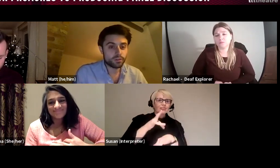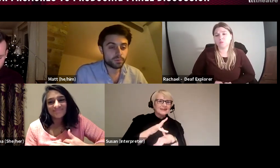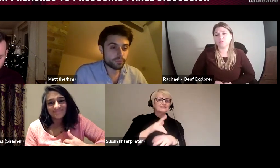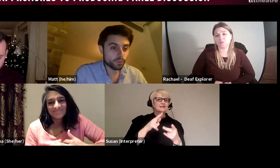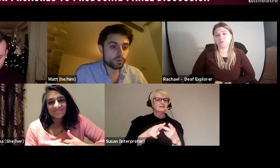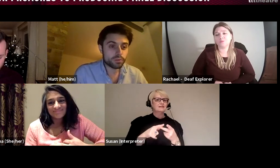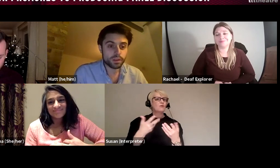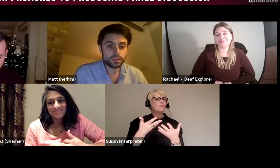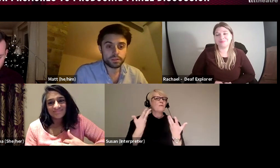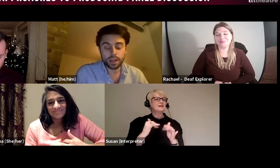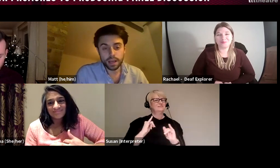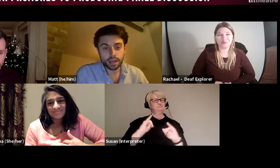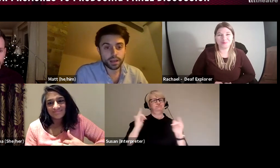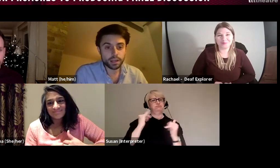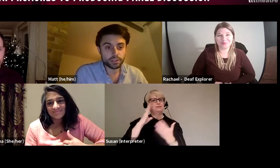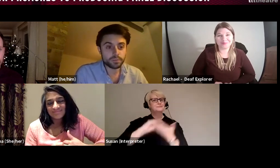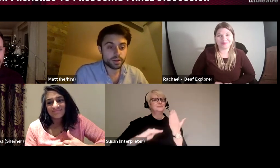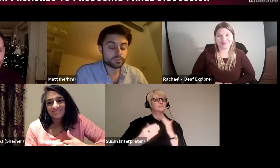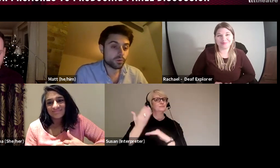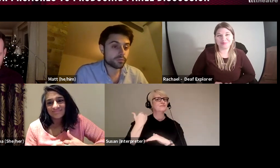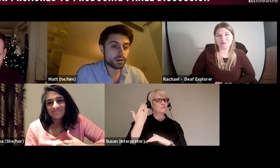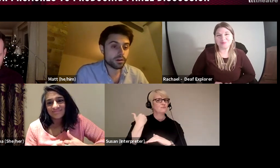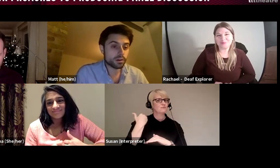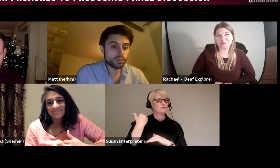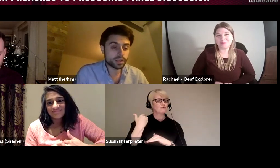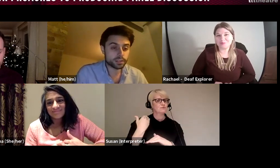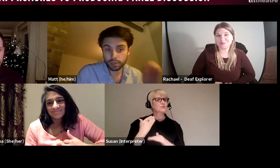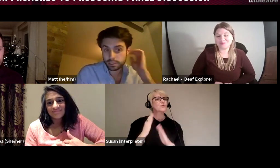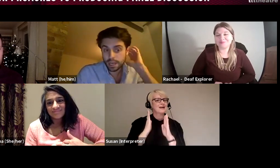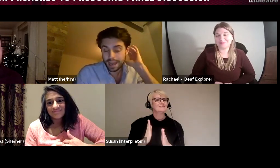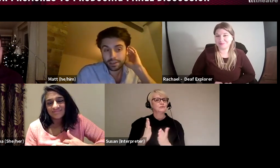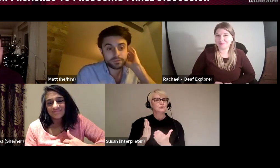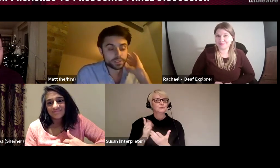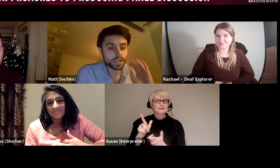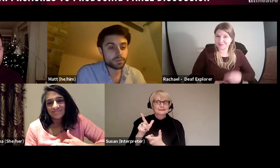before, that at times you have to work very hard to earn that trust and you have to accept that